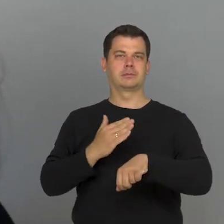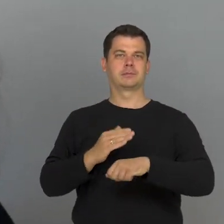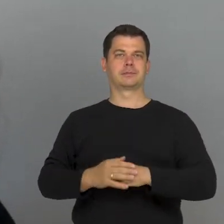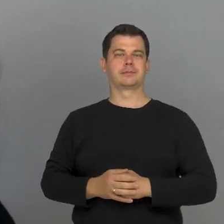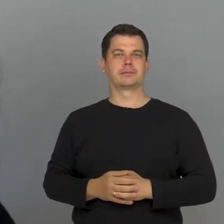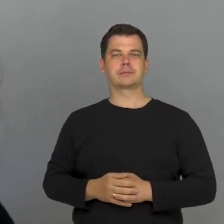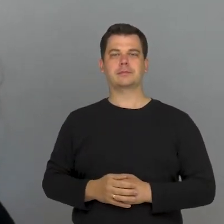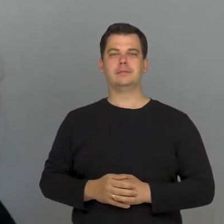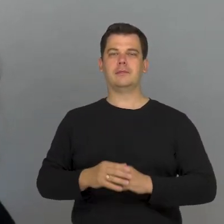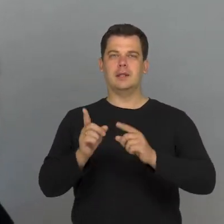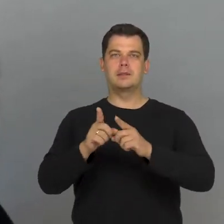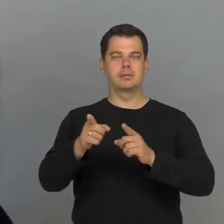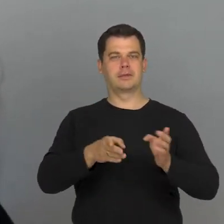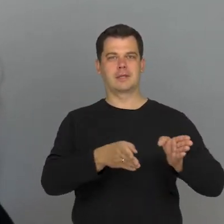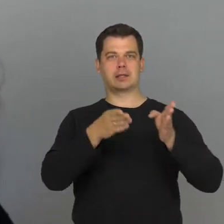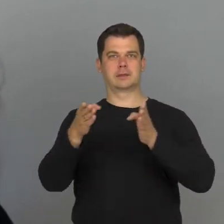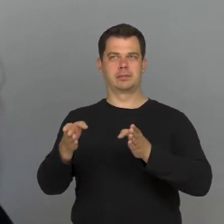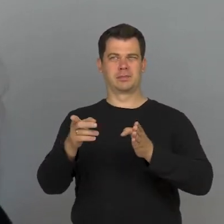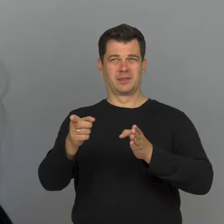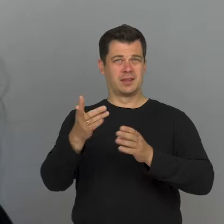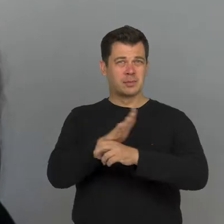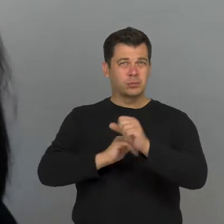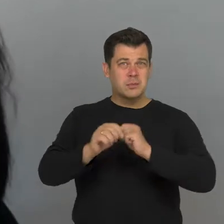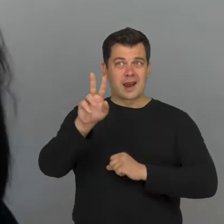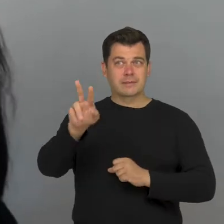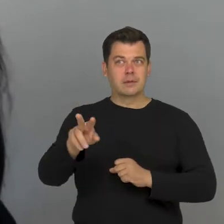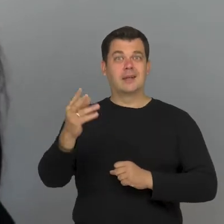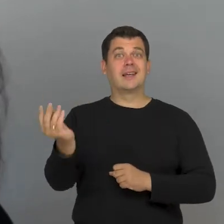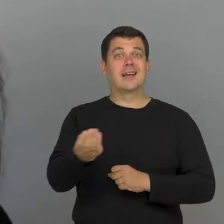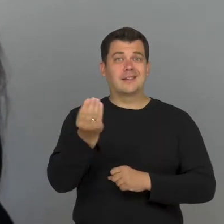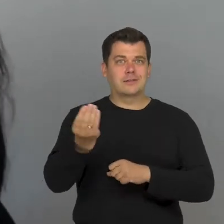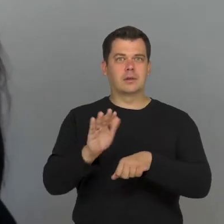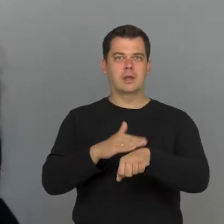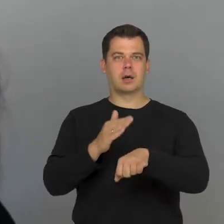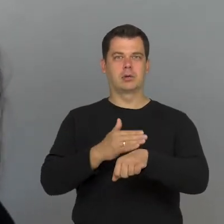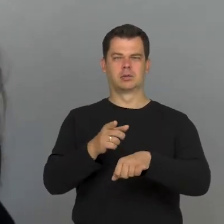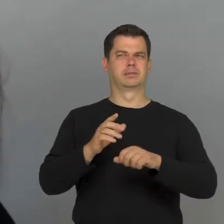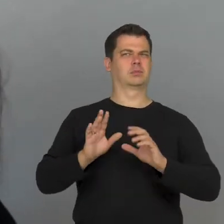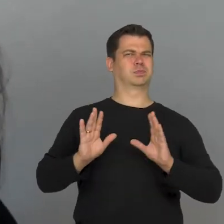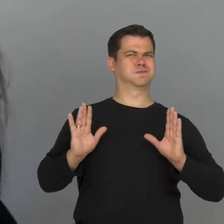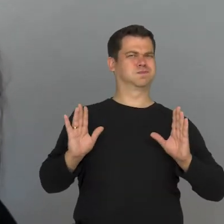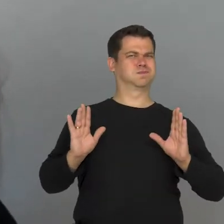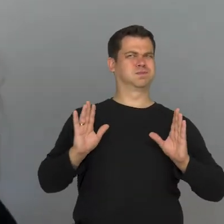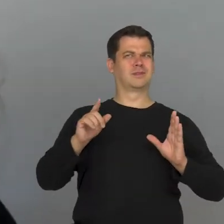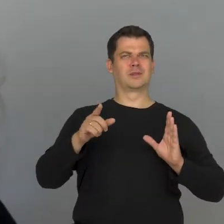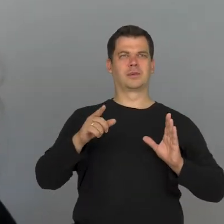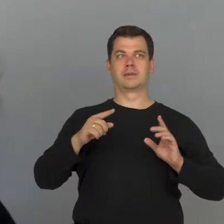And this is where we add another image so an image, which hasn't been approved in Poland yet.